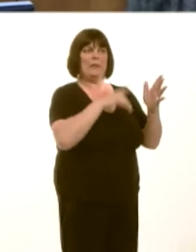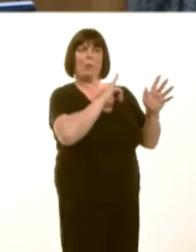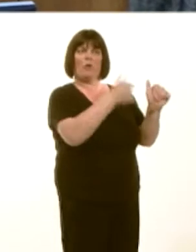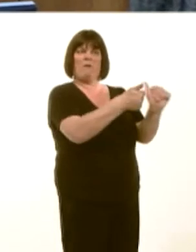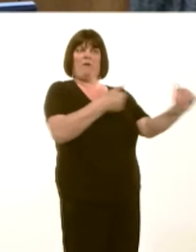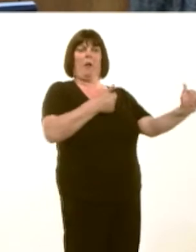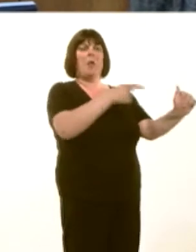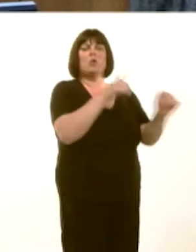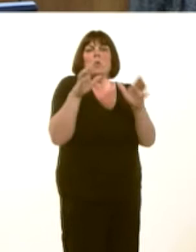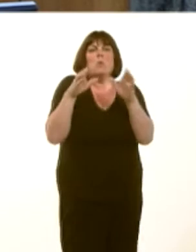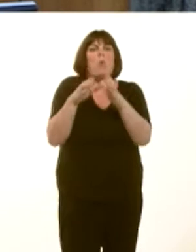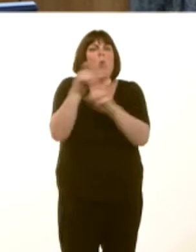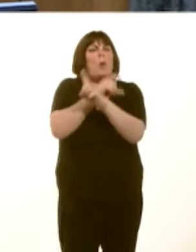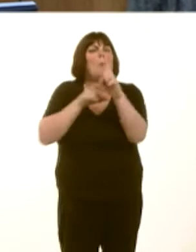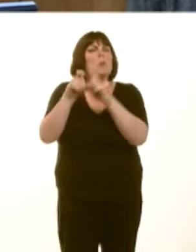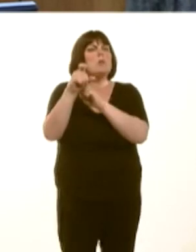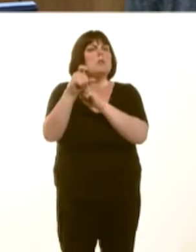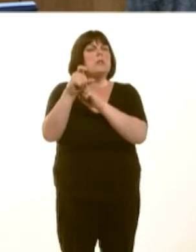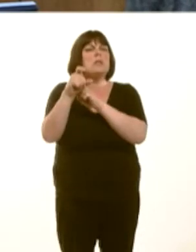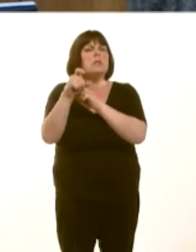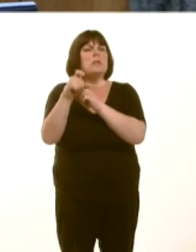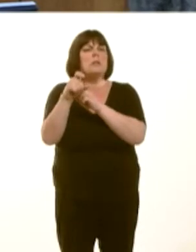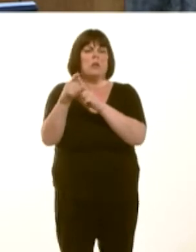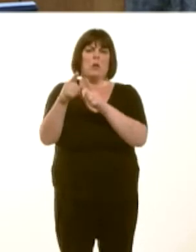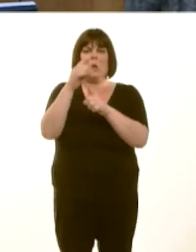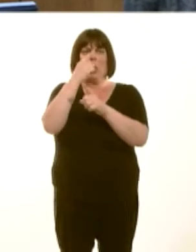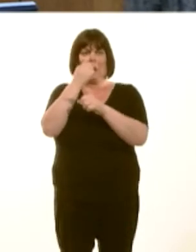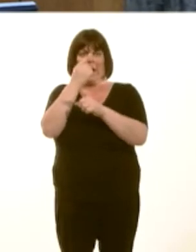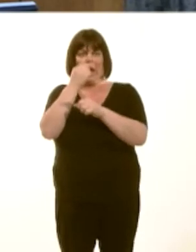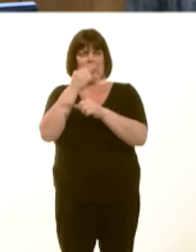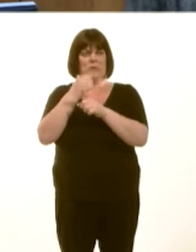smaller community-based schemes that can provide benefits, not just for the communities where